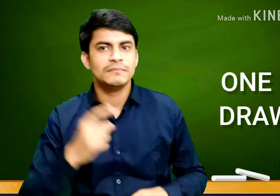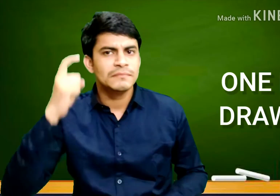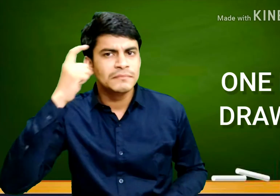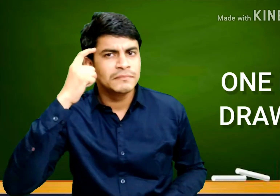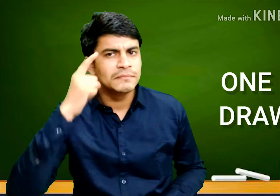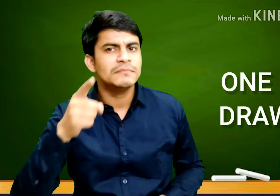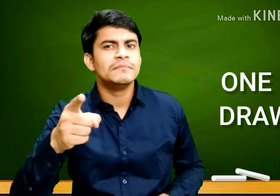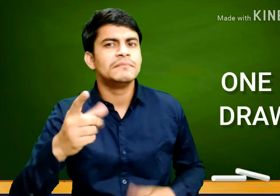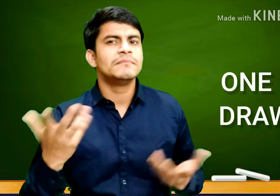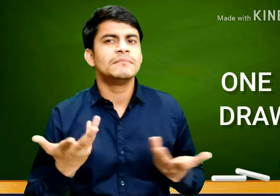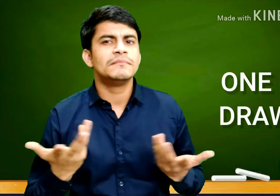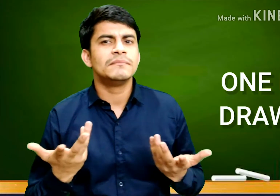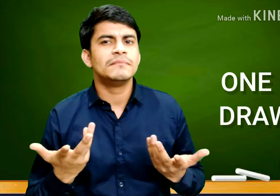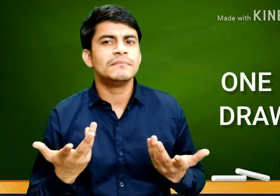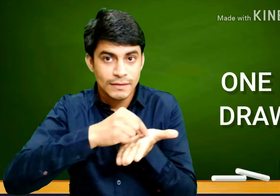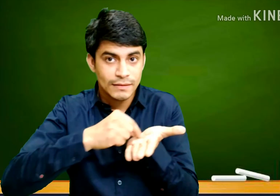Do you know what that is?